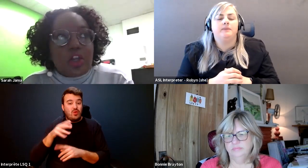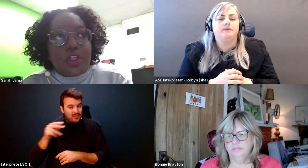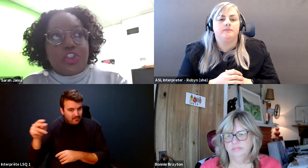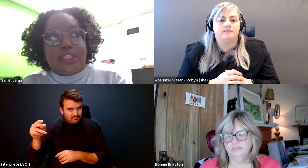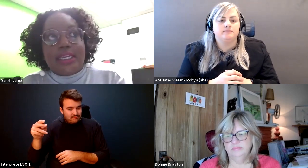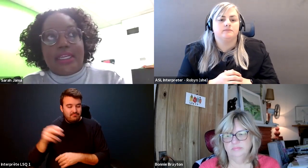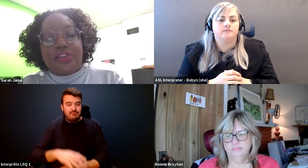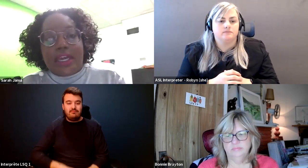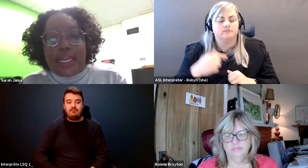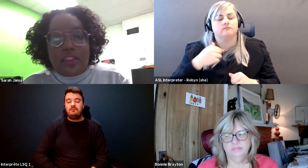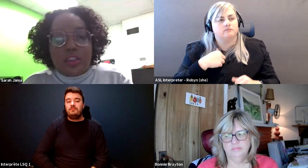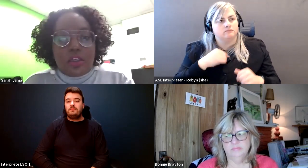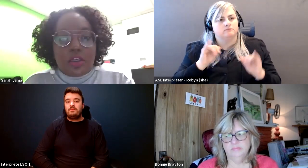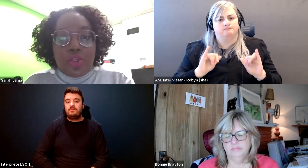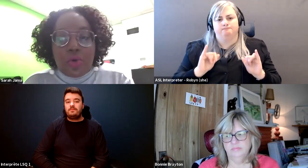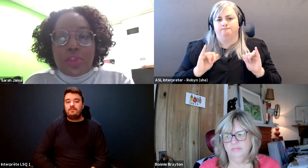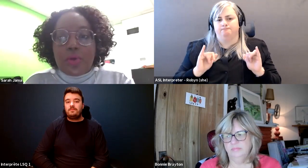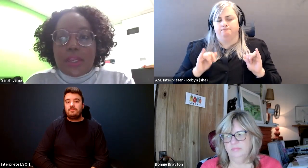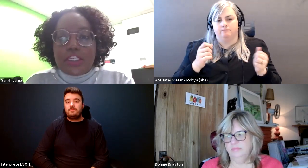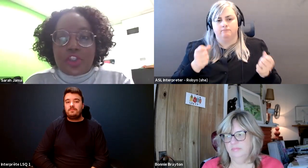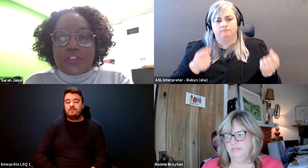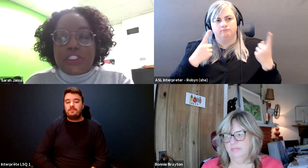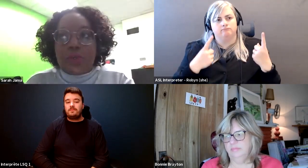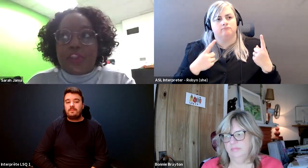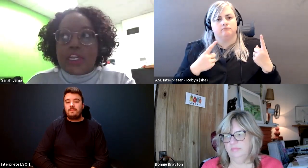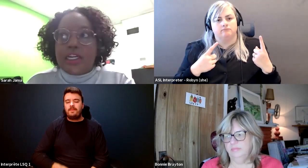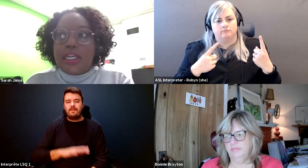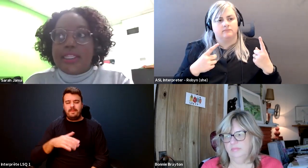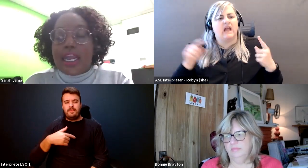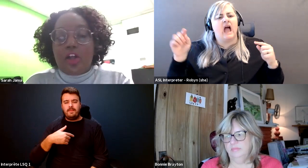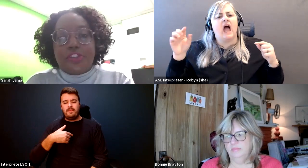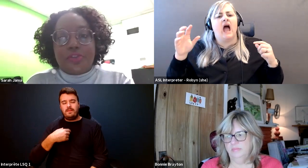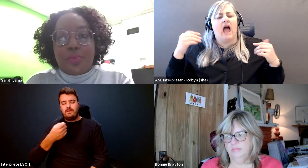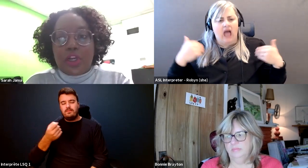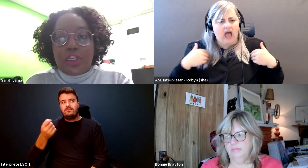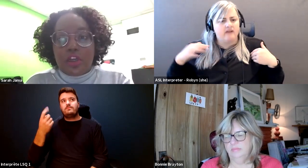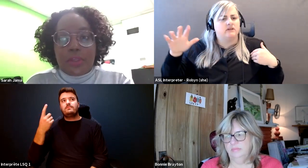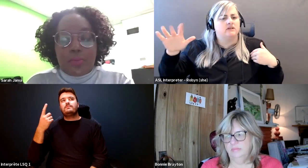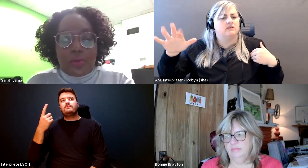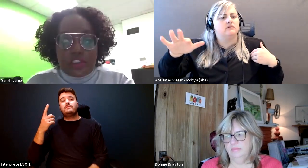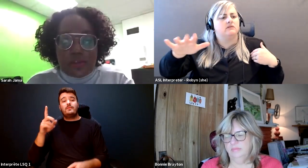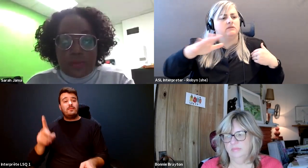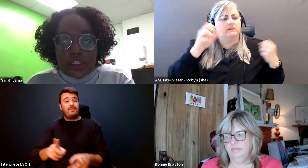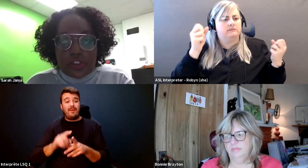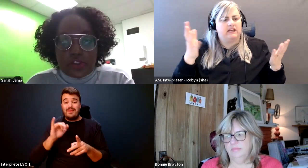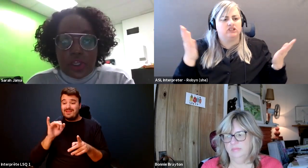Sarah Jama: To understand that, though there were many services out there that help and support young people with disabilities.